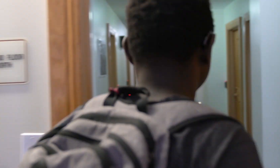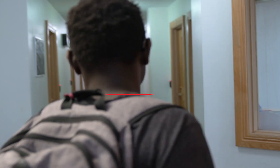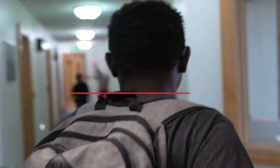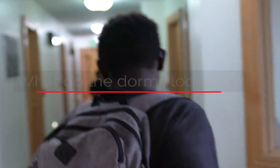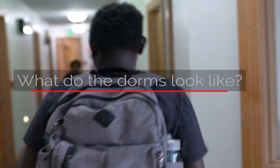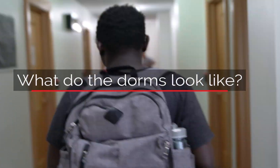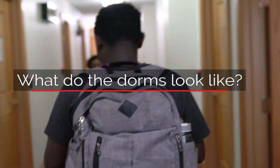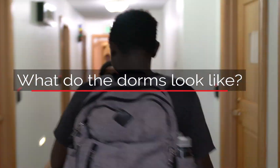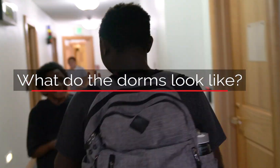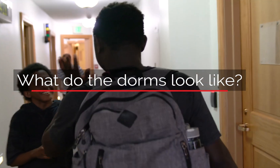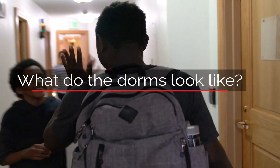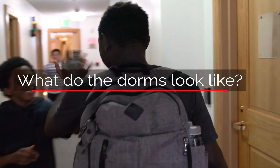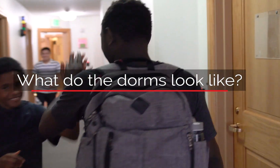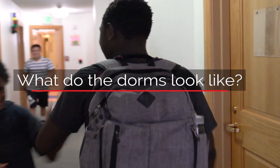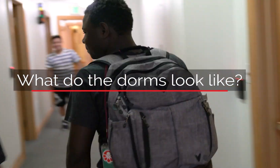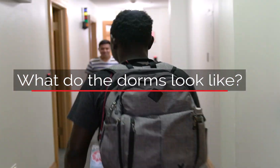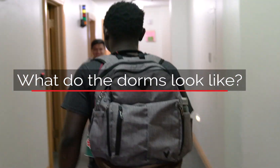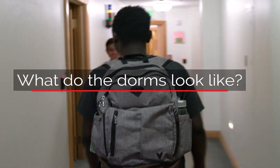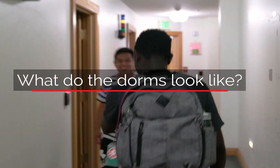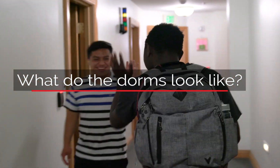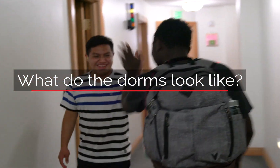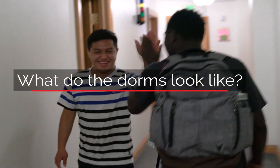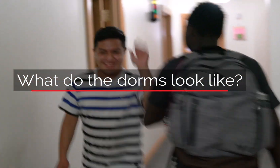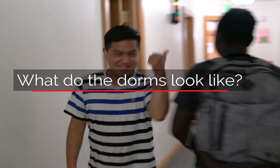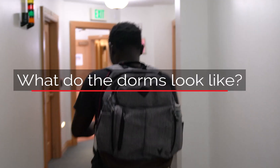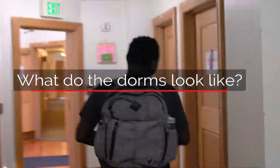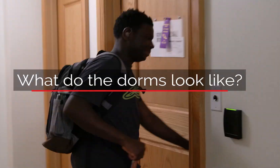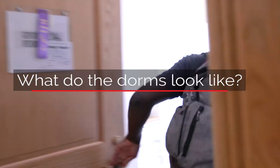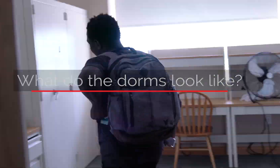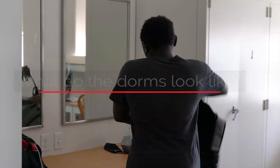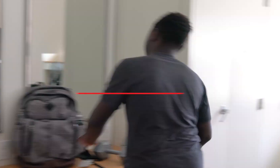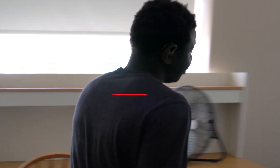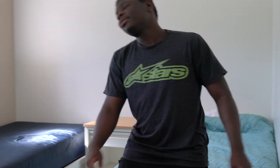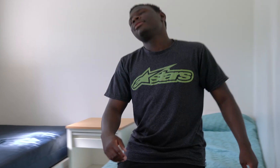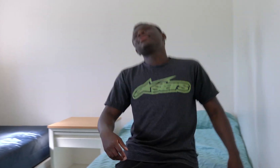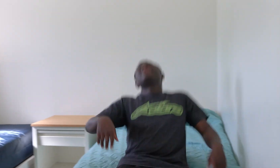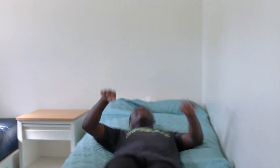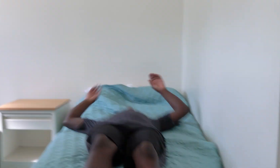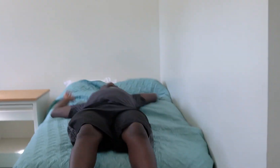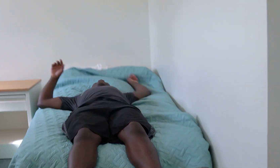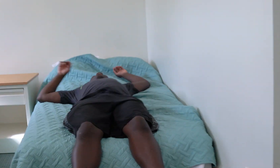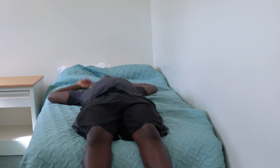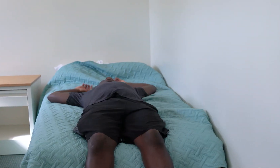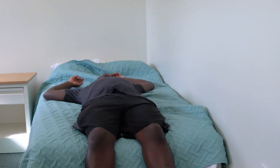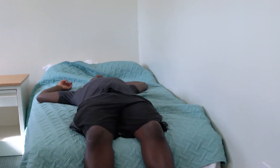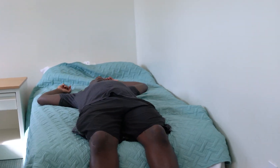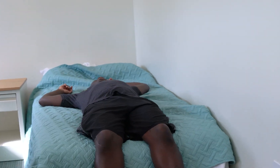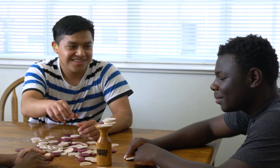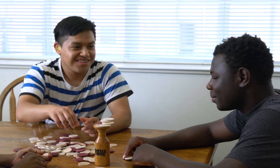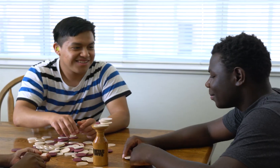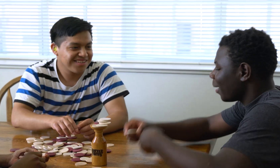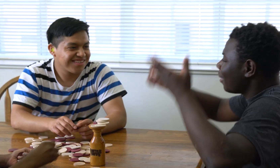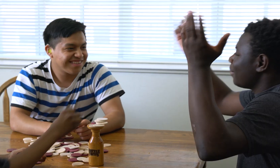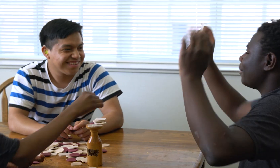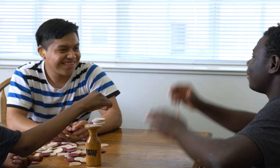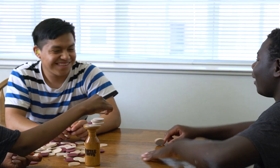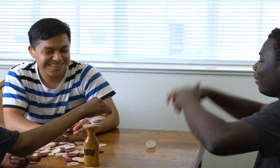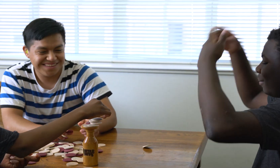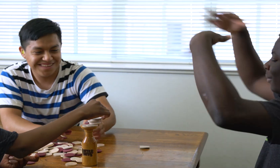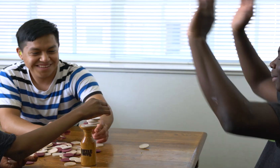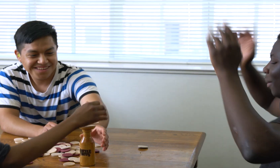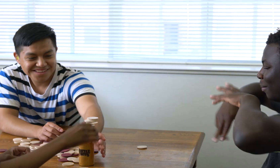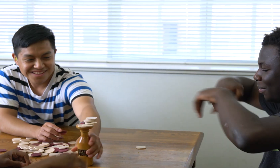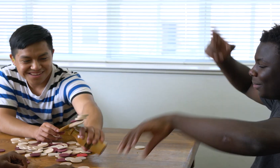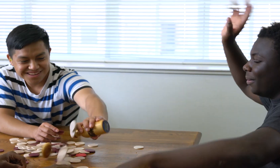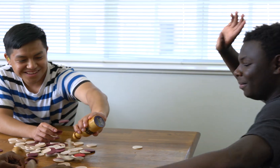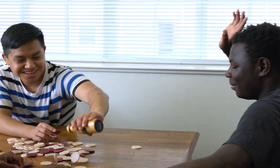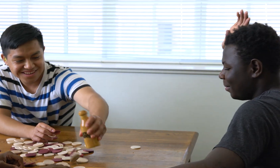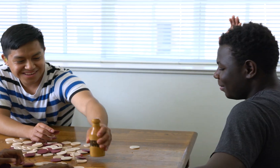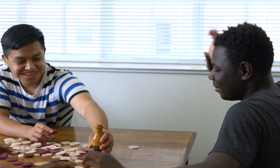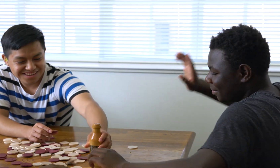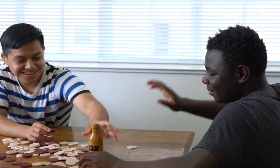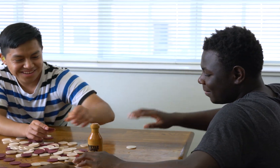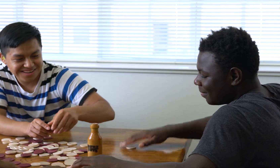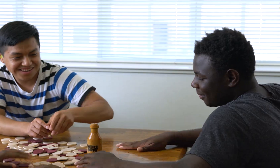(Audio description here)